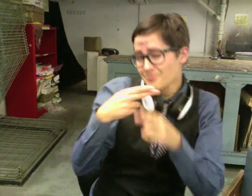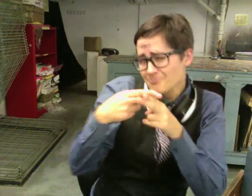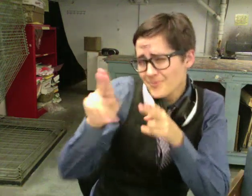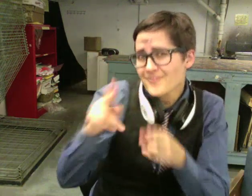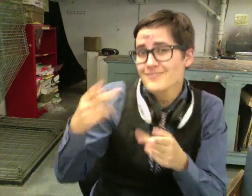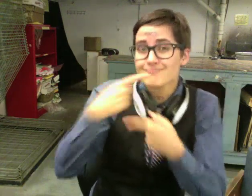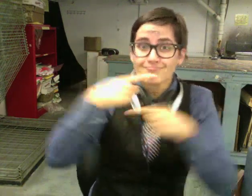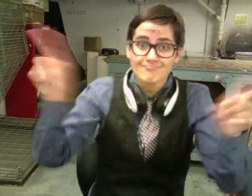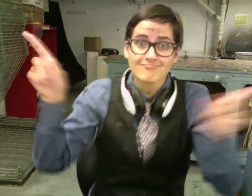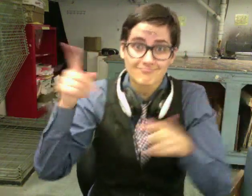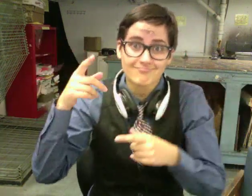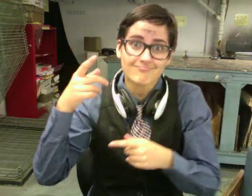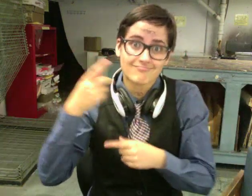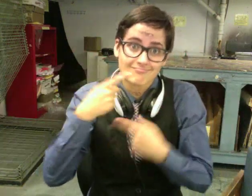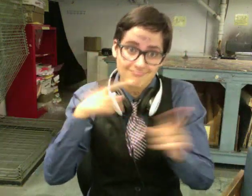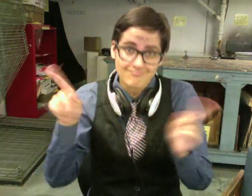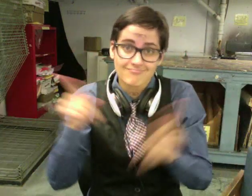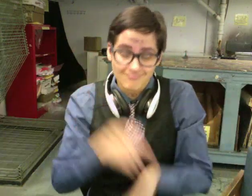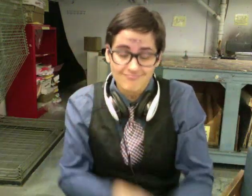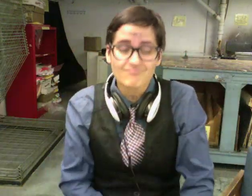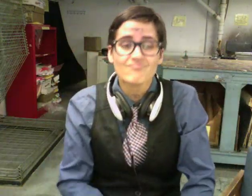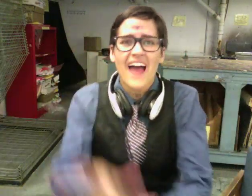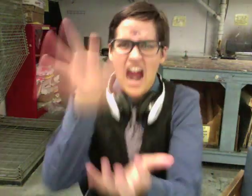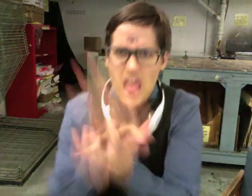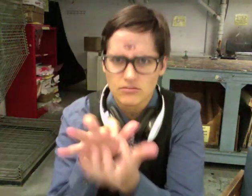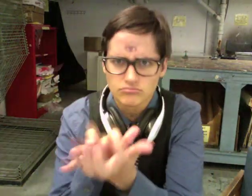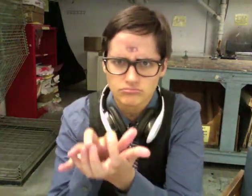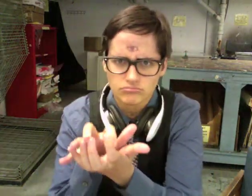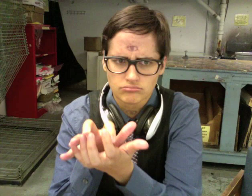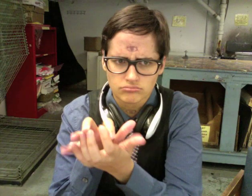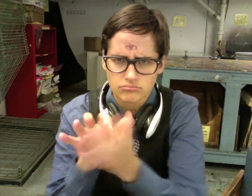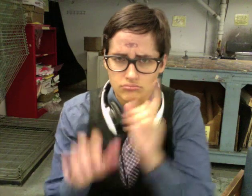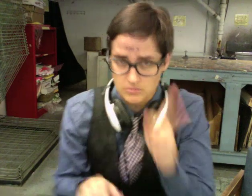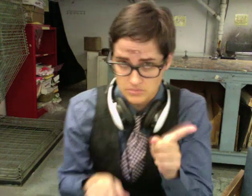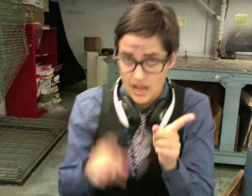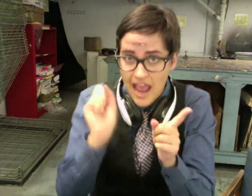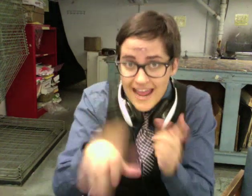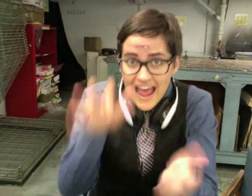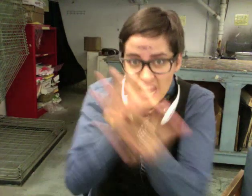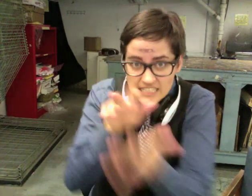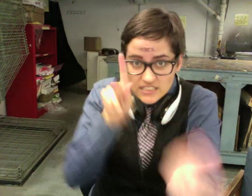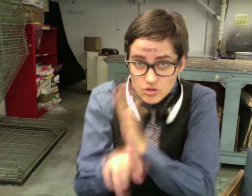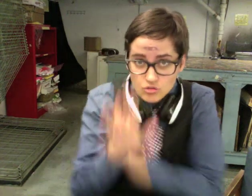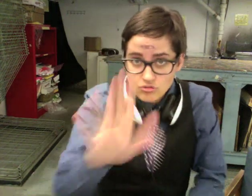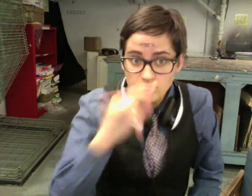And now for a brief public service announcement: ALLIGATORS. Can they kill your children? Yes.